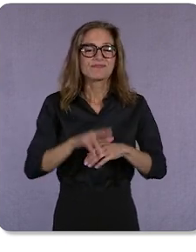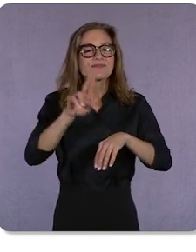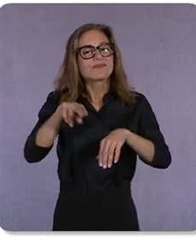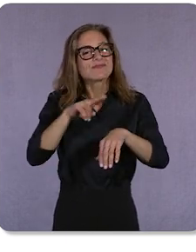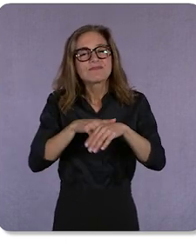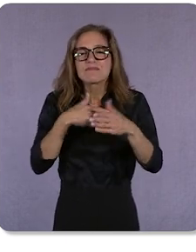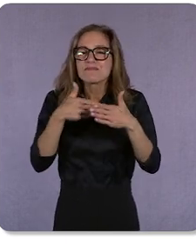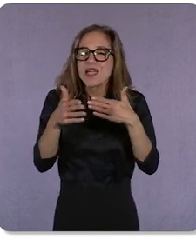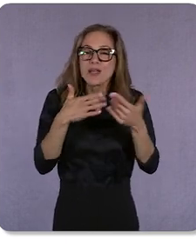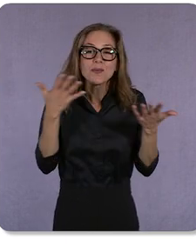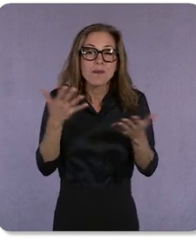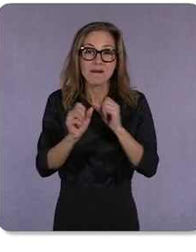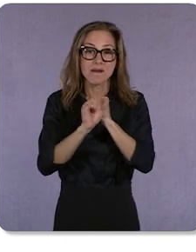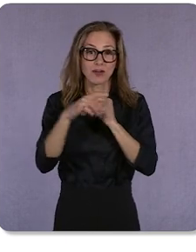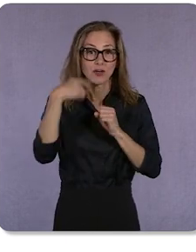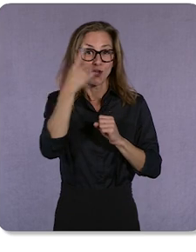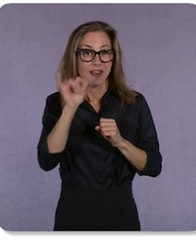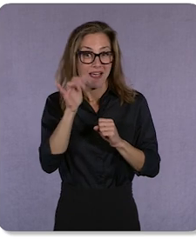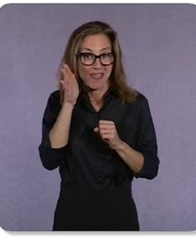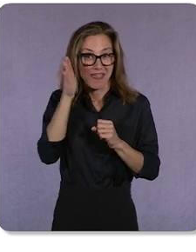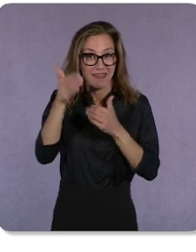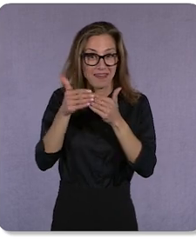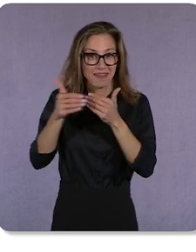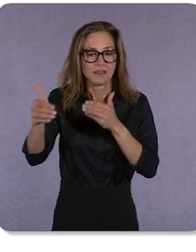like in the future, you’re going to need them to deliver results.